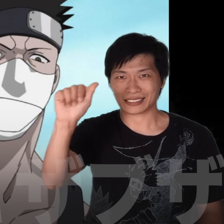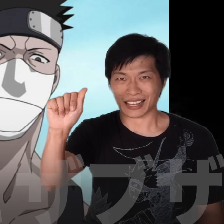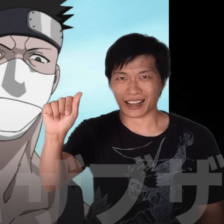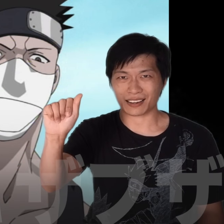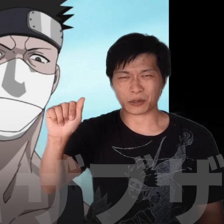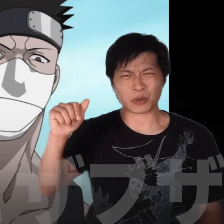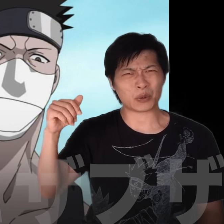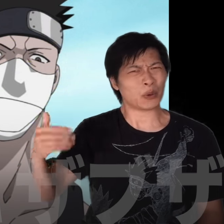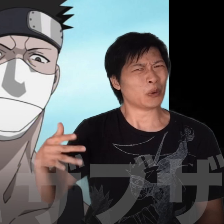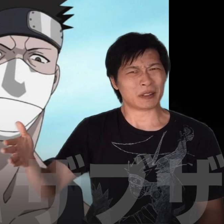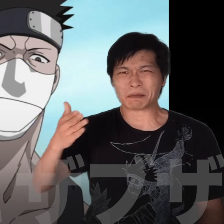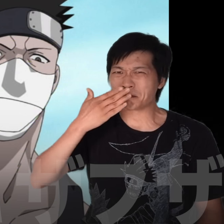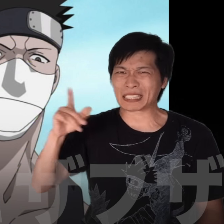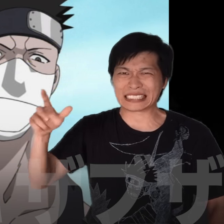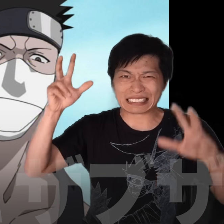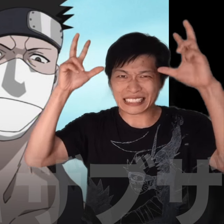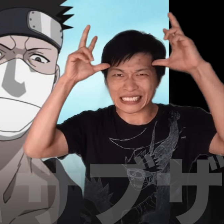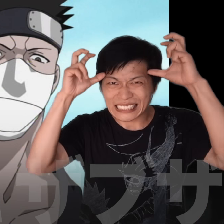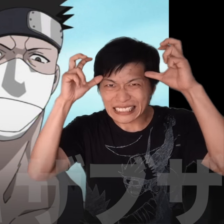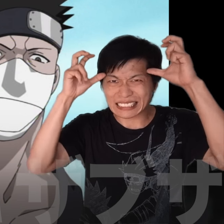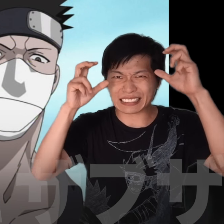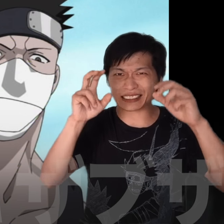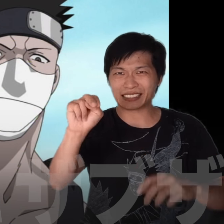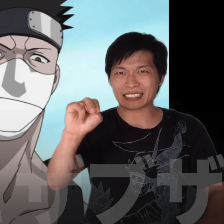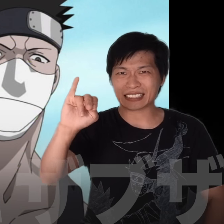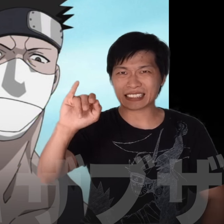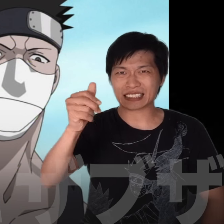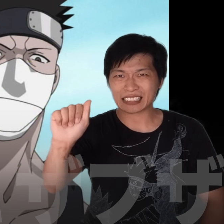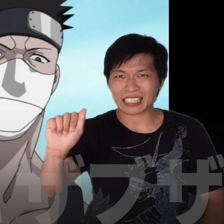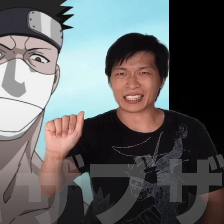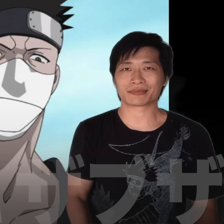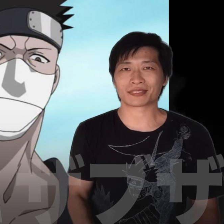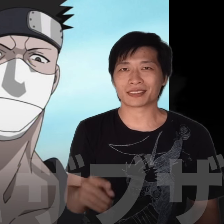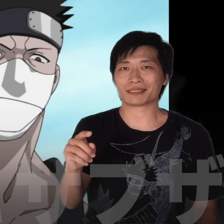He is bad and is known as the Demon Ninja.